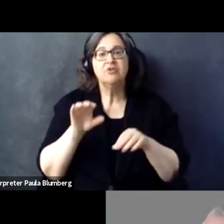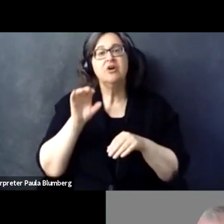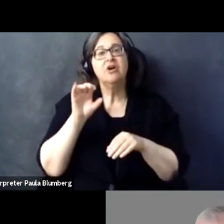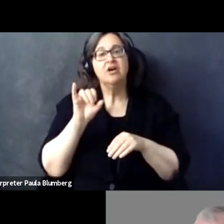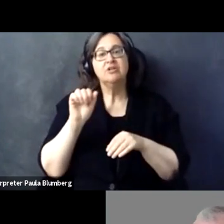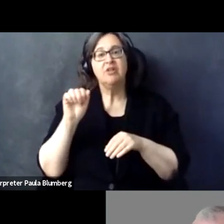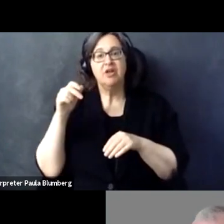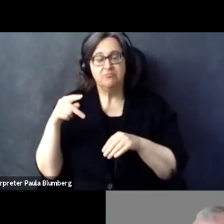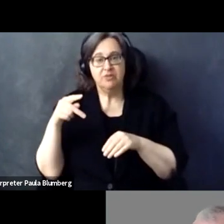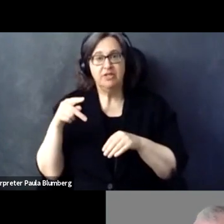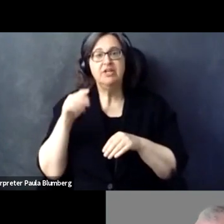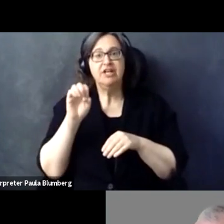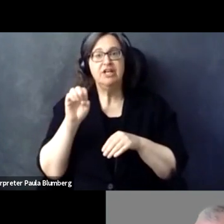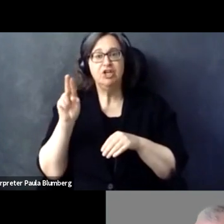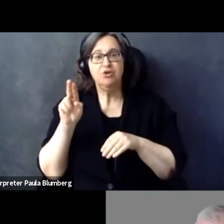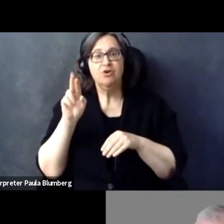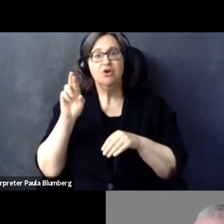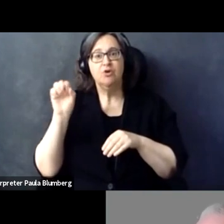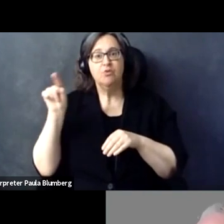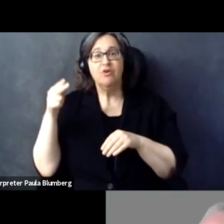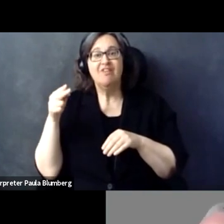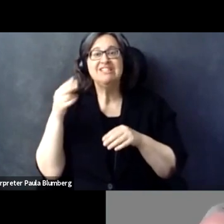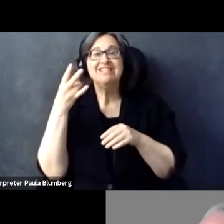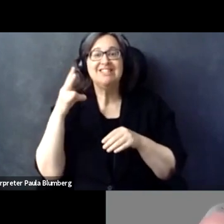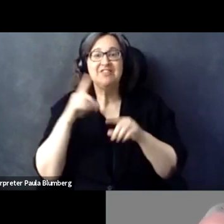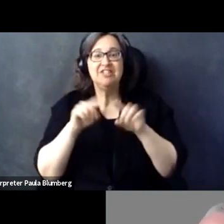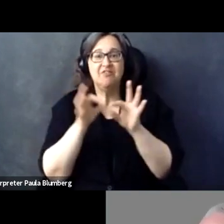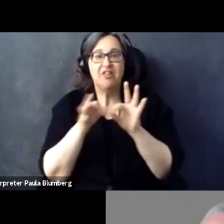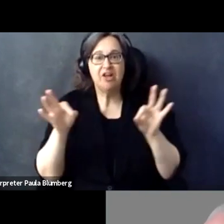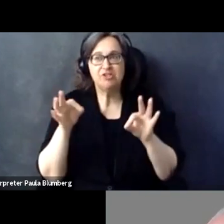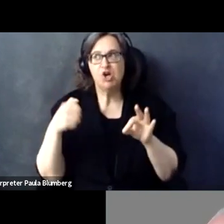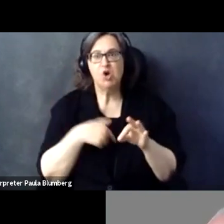When we sent out the EU